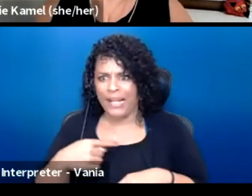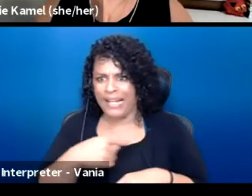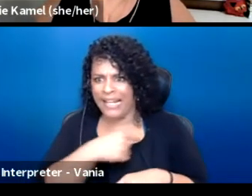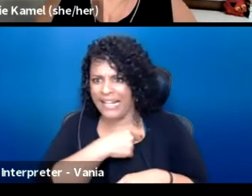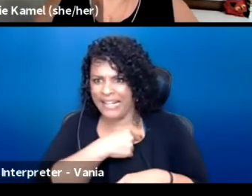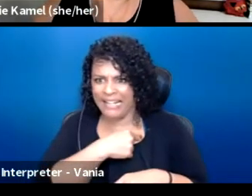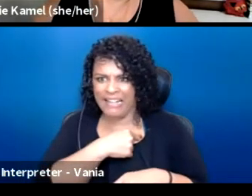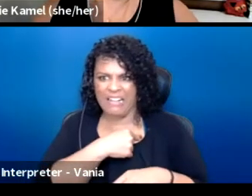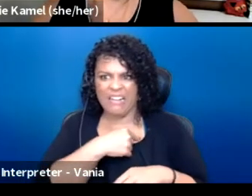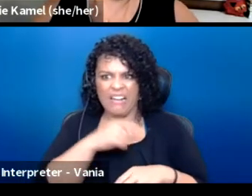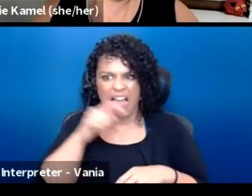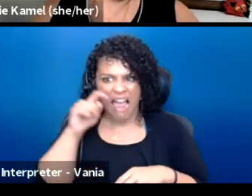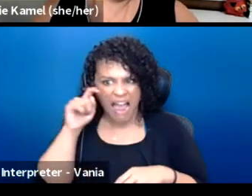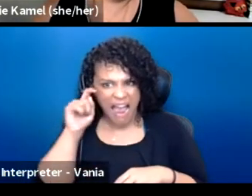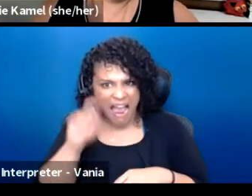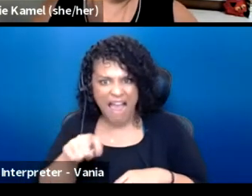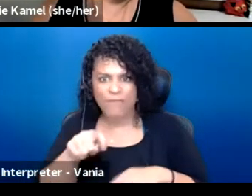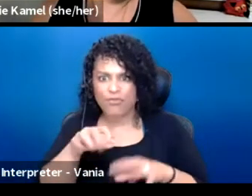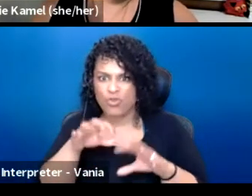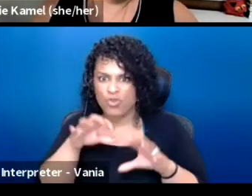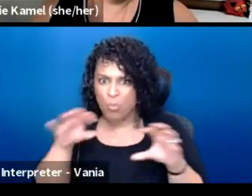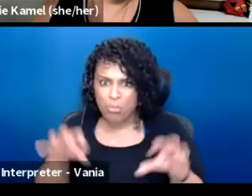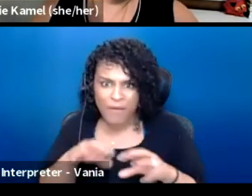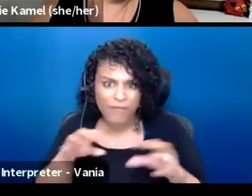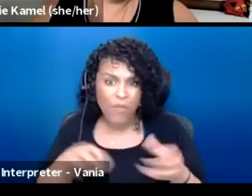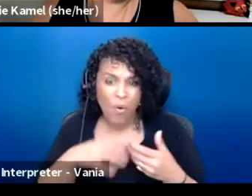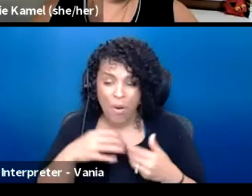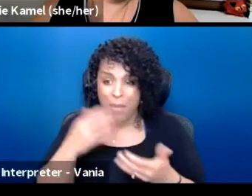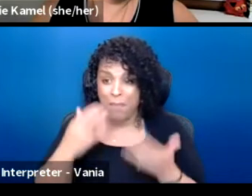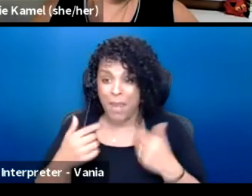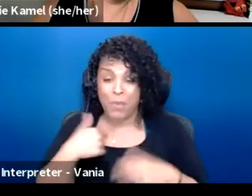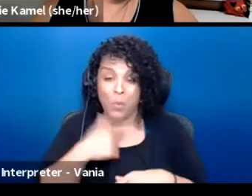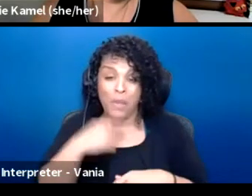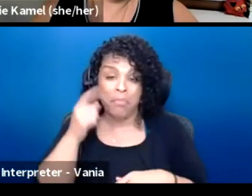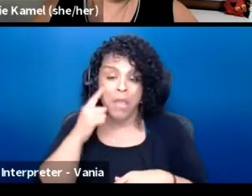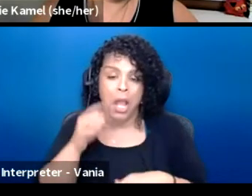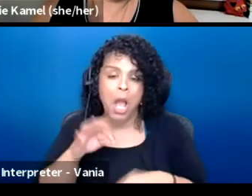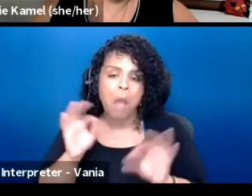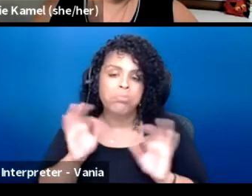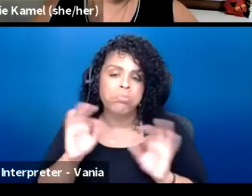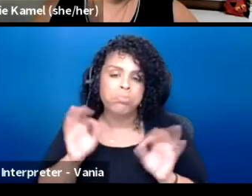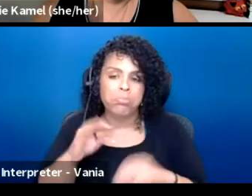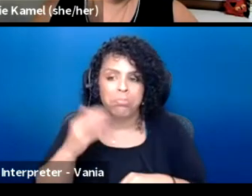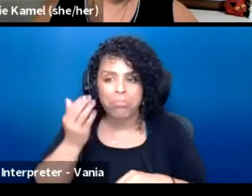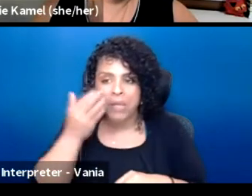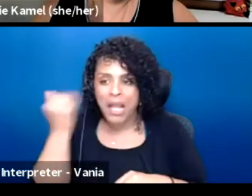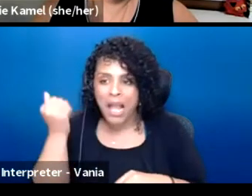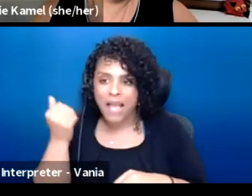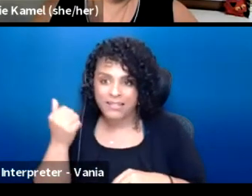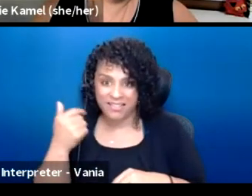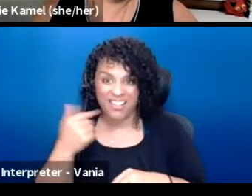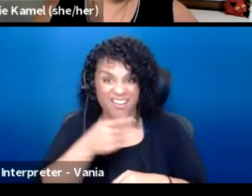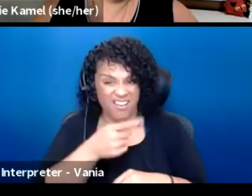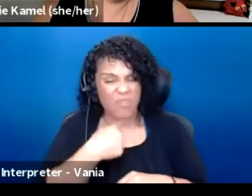the visual extent to which we have to perform. And perhaps we take it for granted because we've also sort of in conditions to a construct